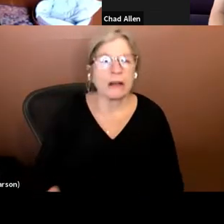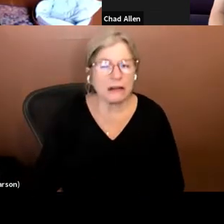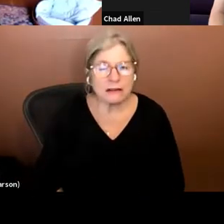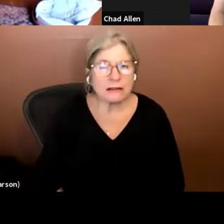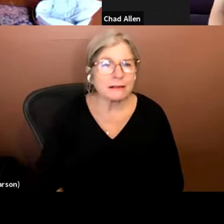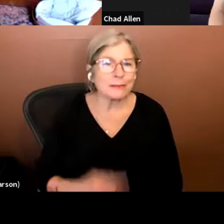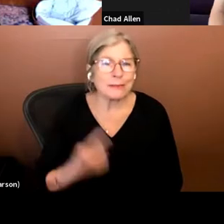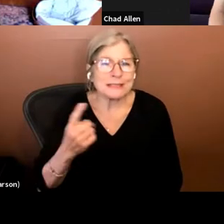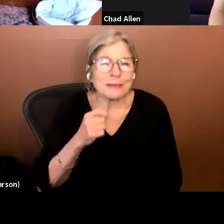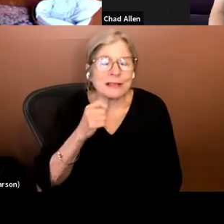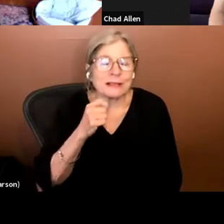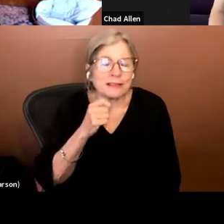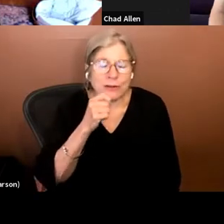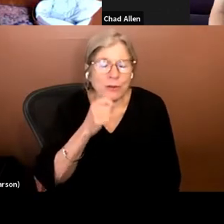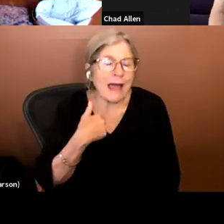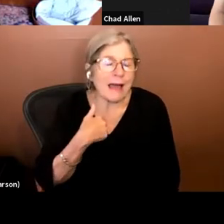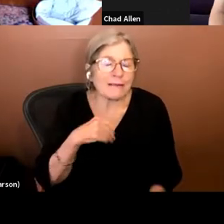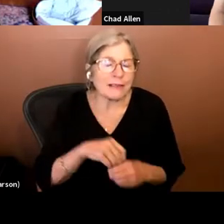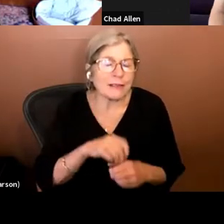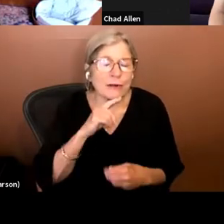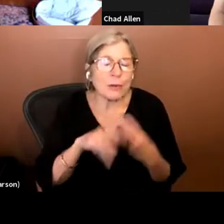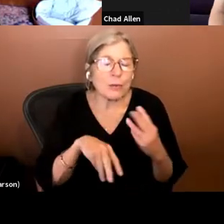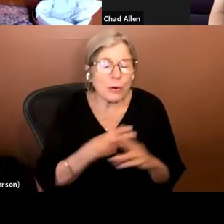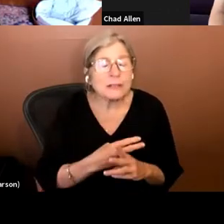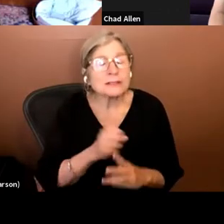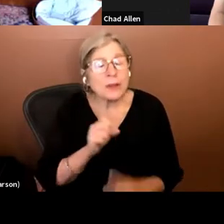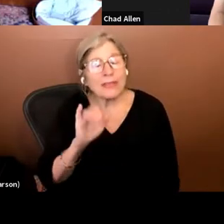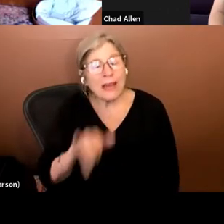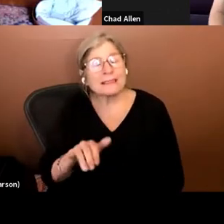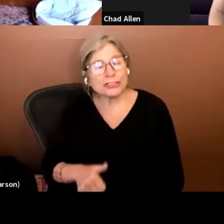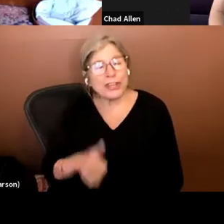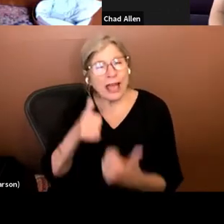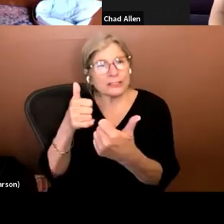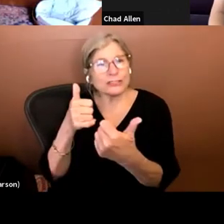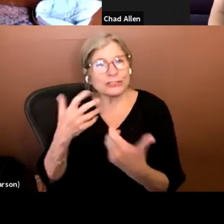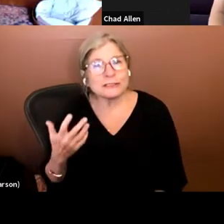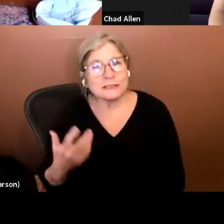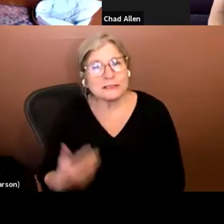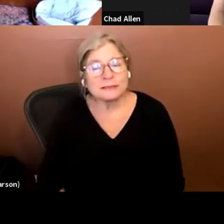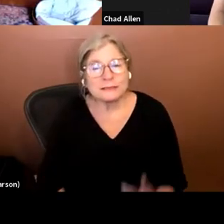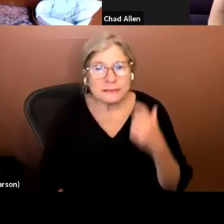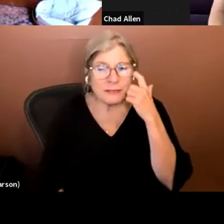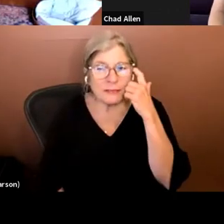't exist in the real world. Comics present this challenge. And there's